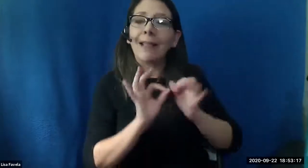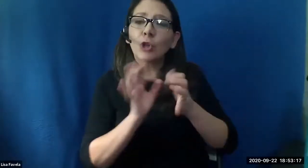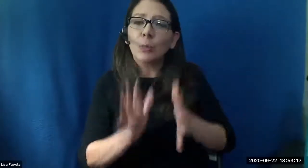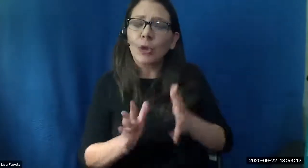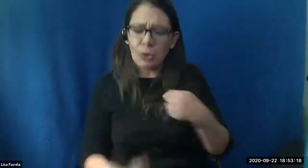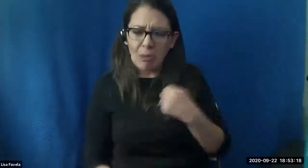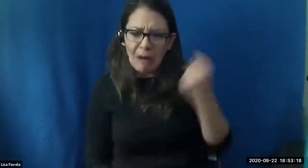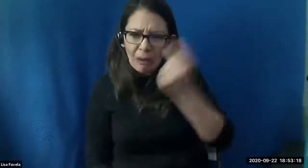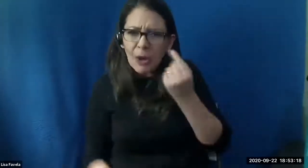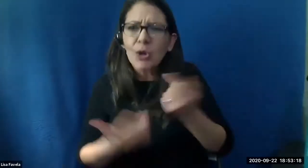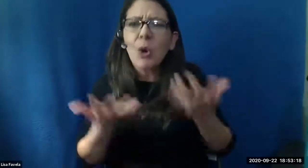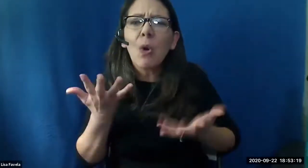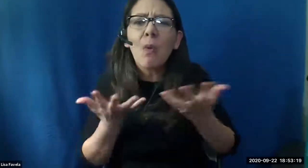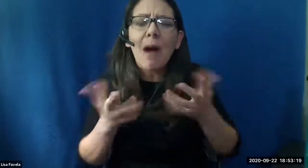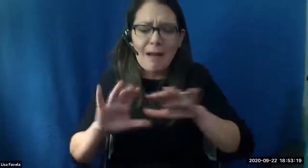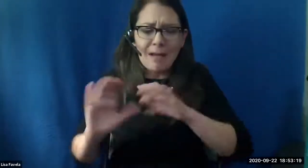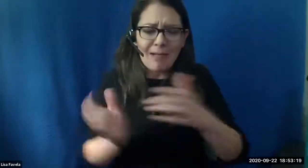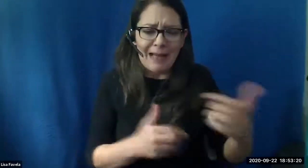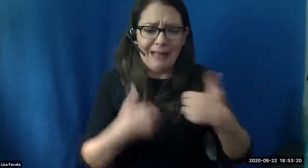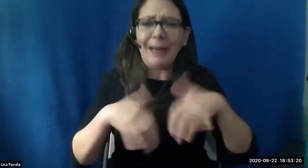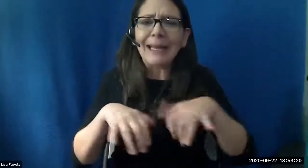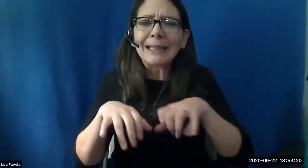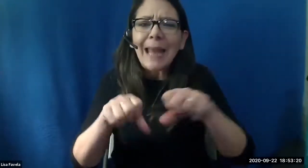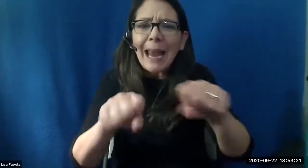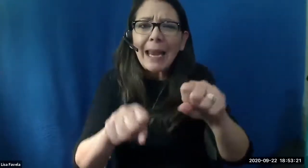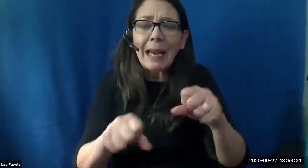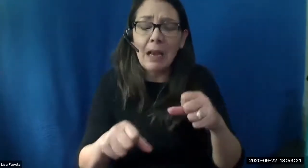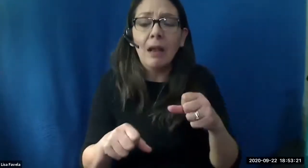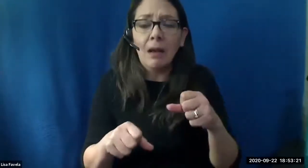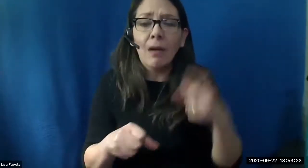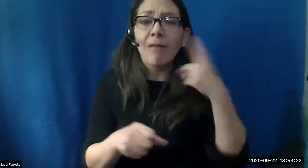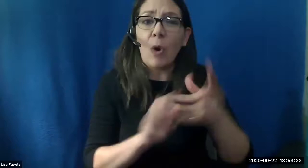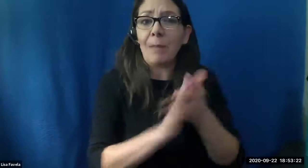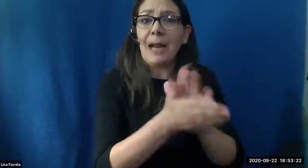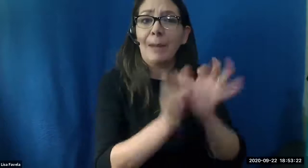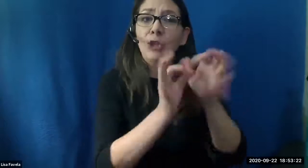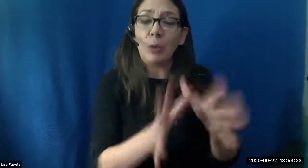need to take because this i'm taking my first asl